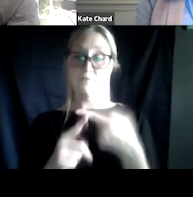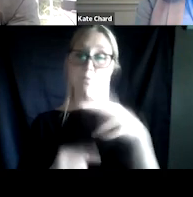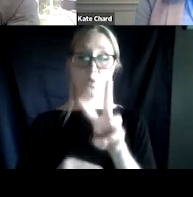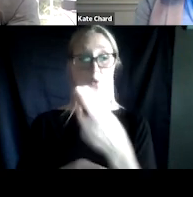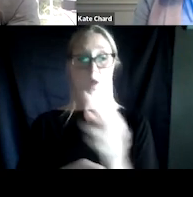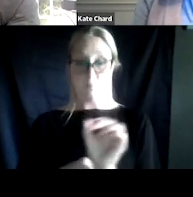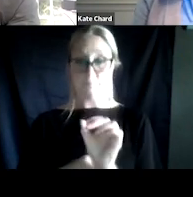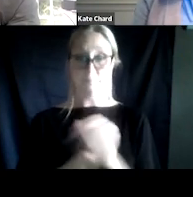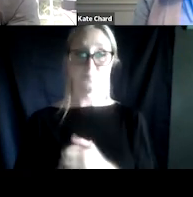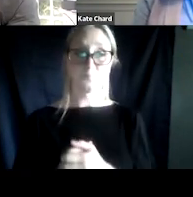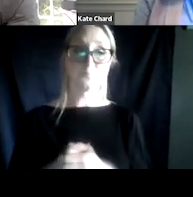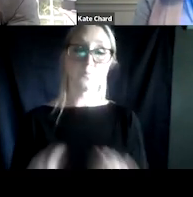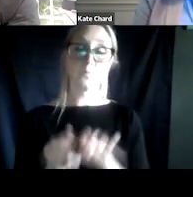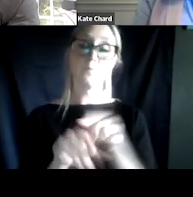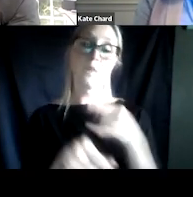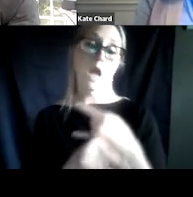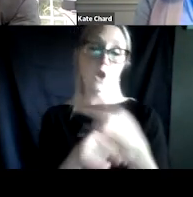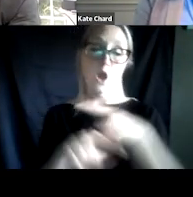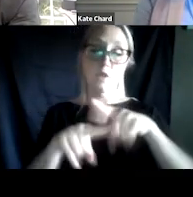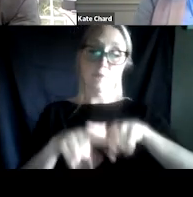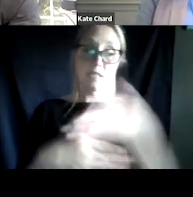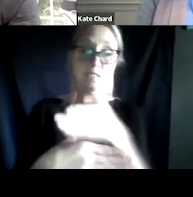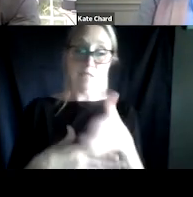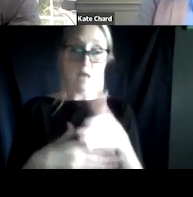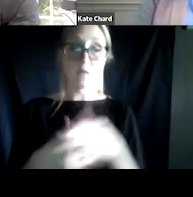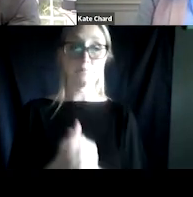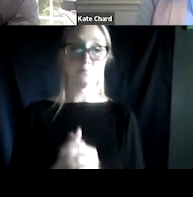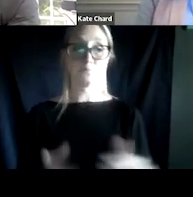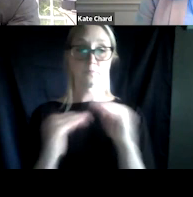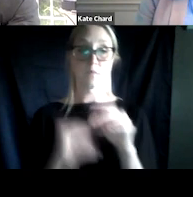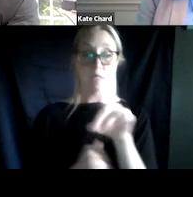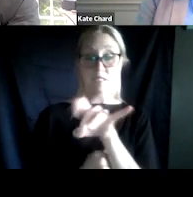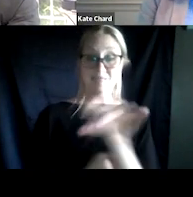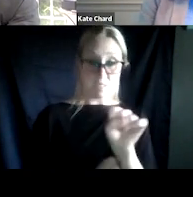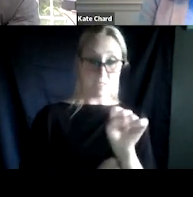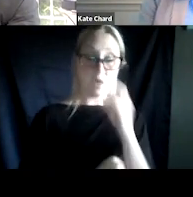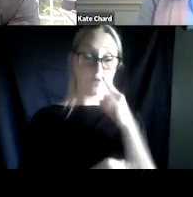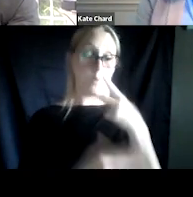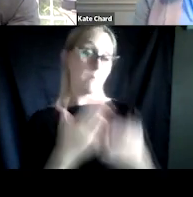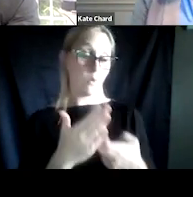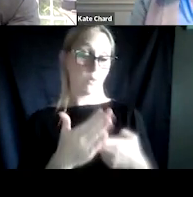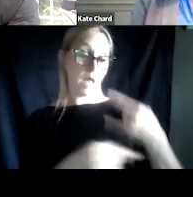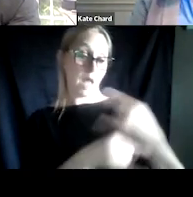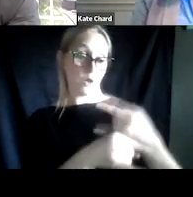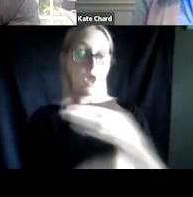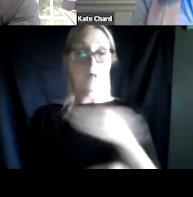There's the Alcohol Dependence Scale, there's the DIS for both alcohol and other types of substance use.